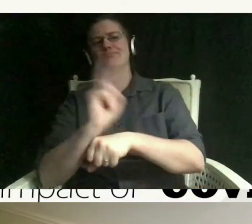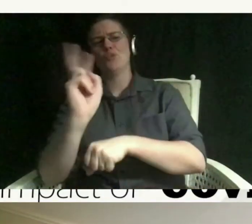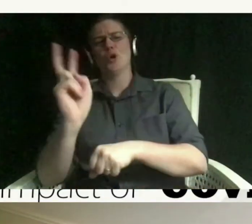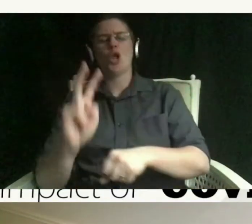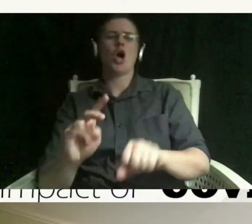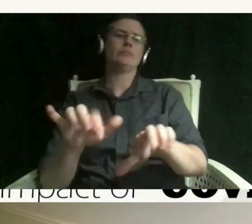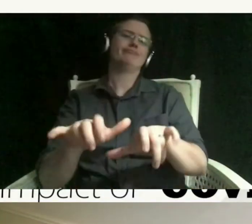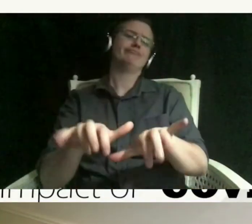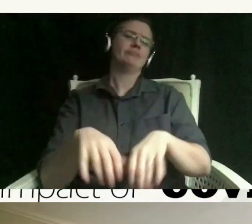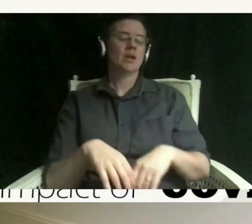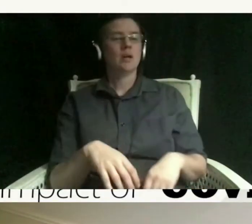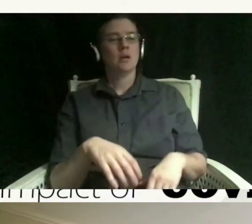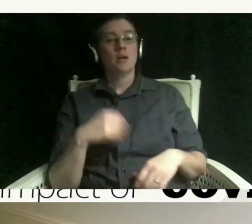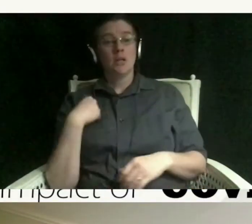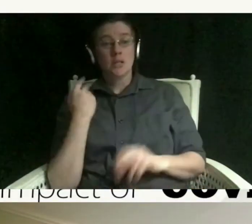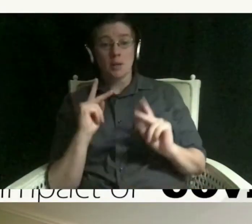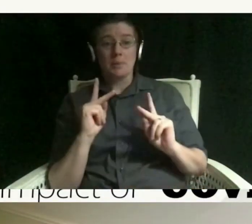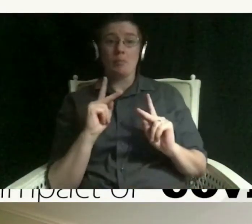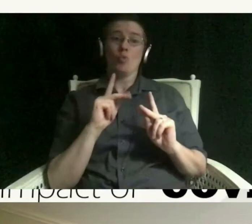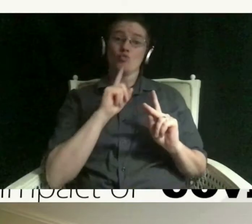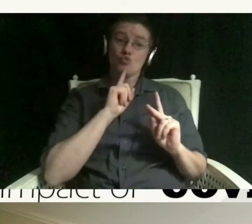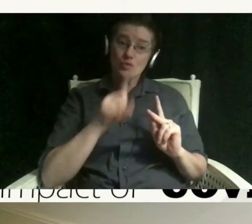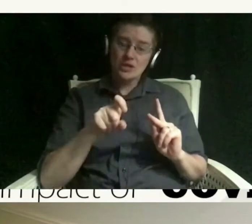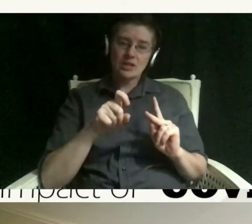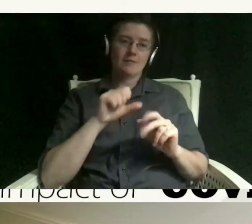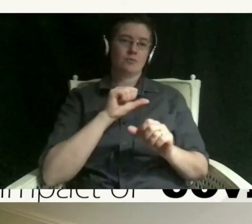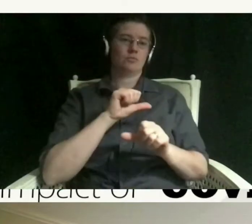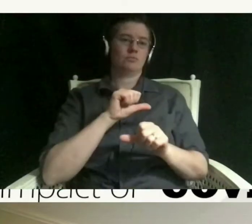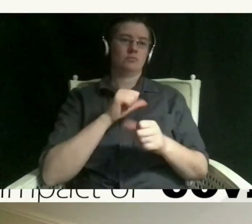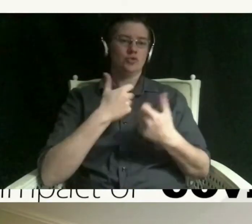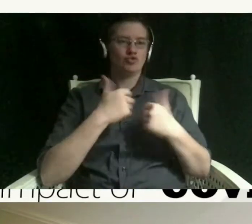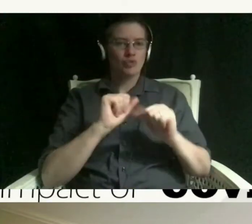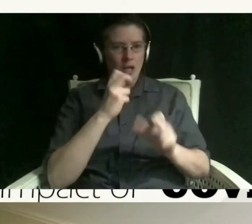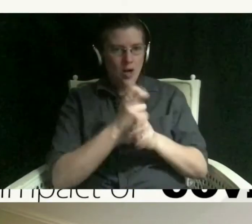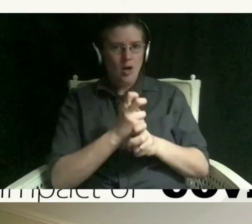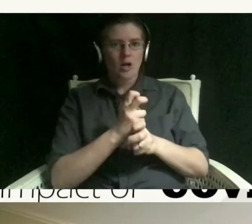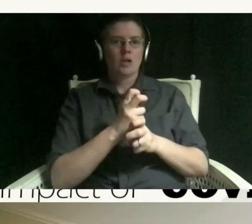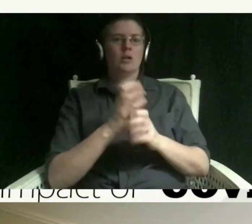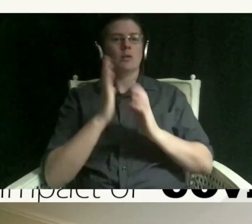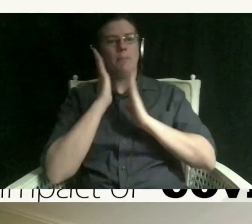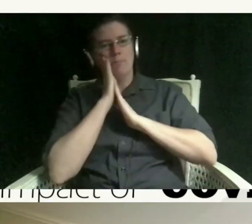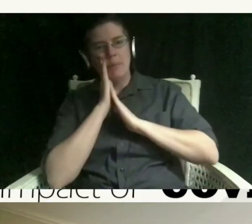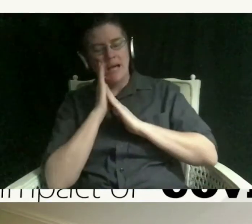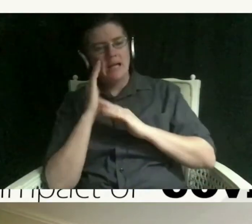try hard to stay in a routine of going to bed at a reasonable time to get up at a reasonable time